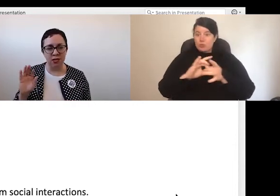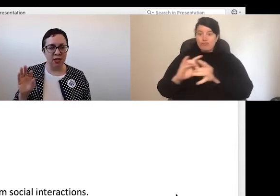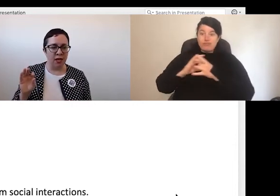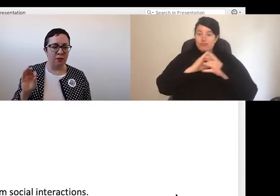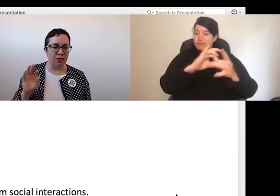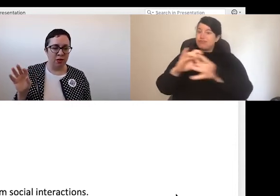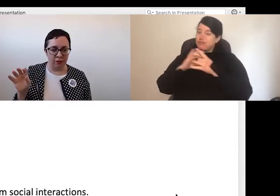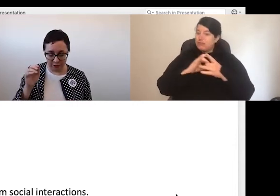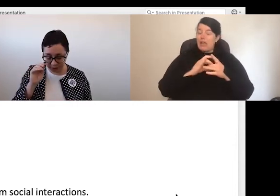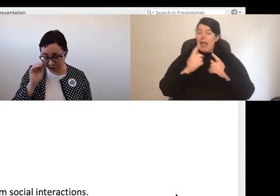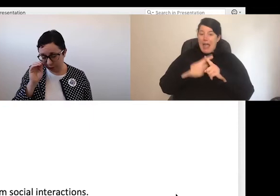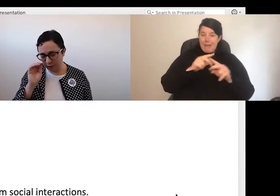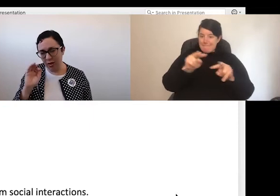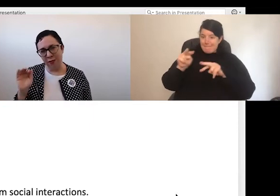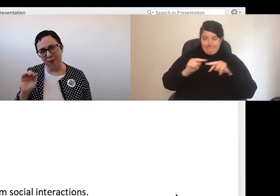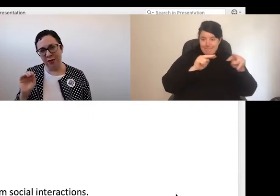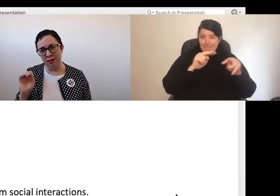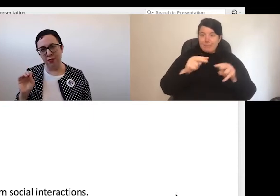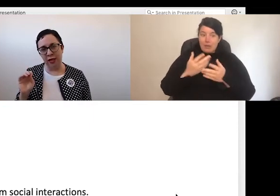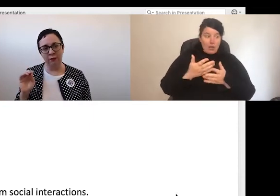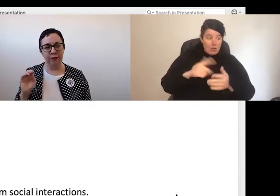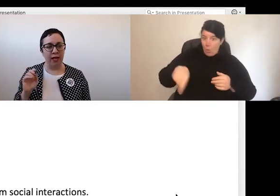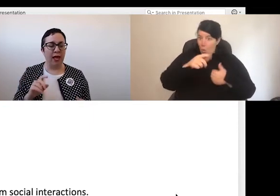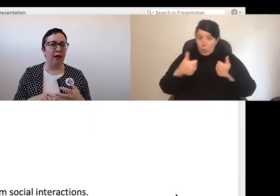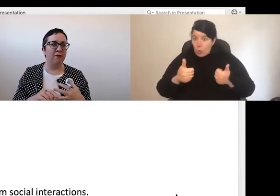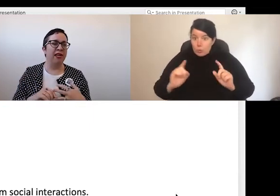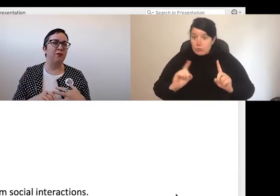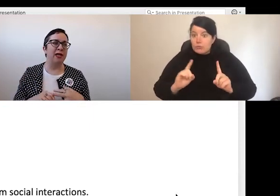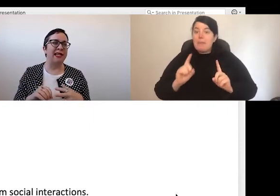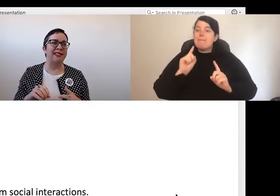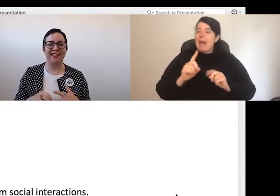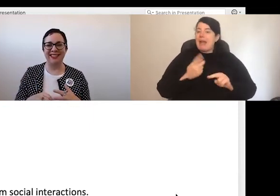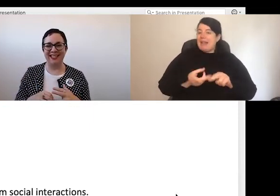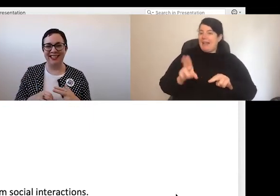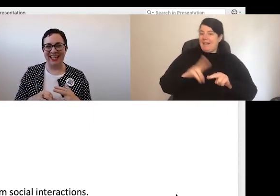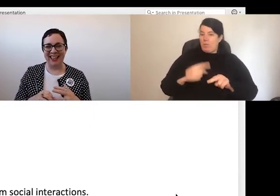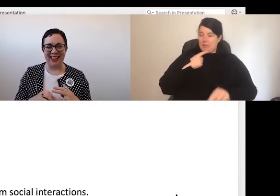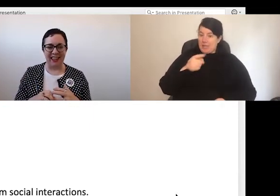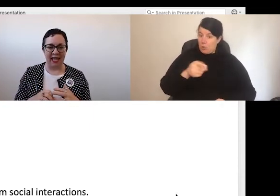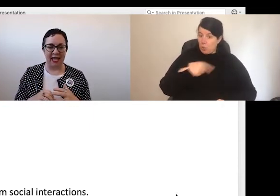to observe how everyone's going. However, if we insist that they